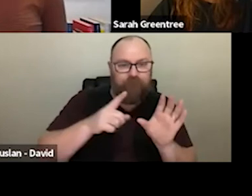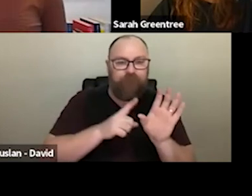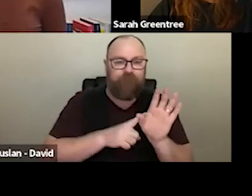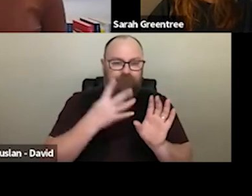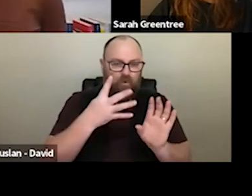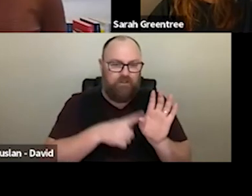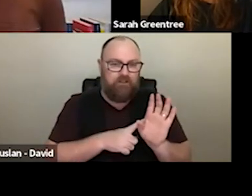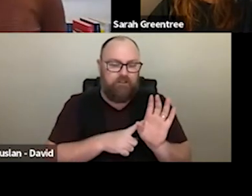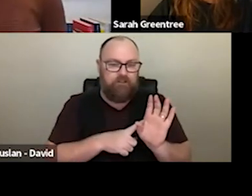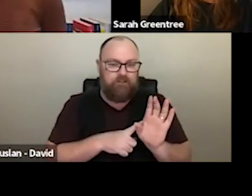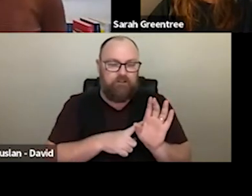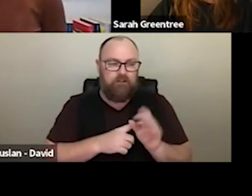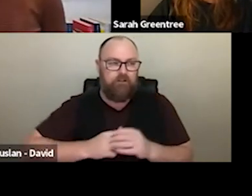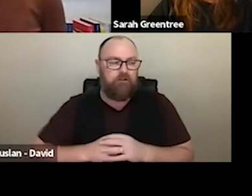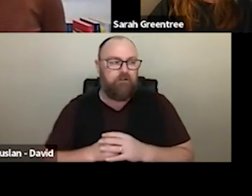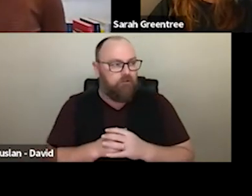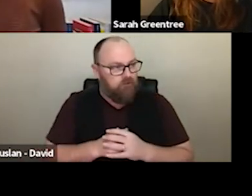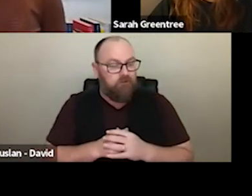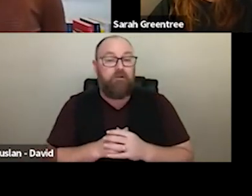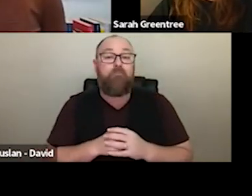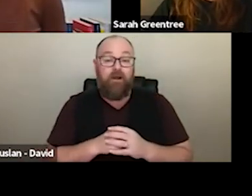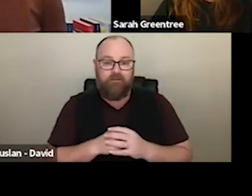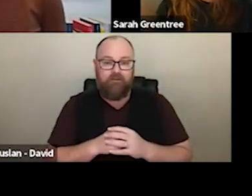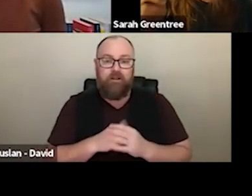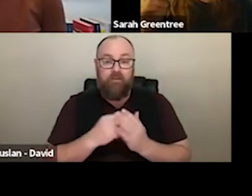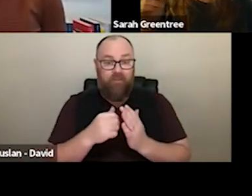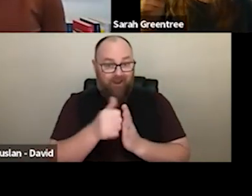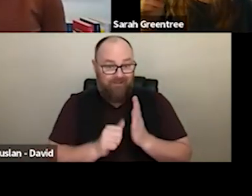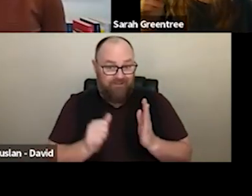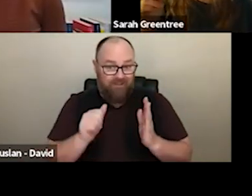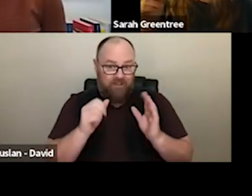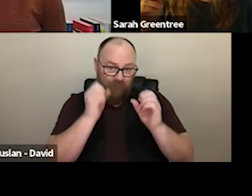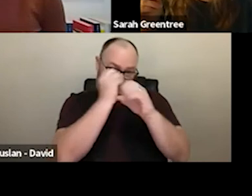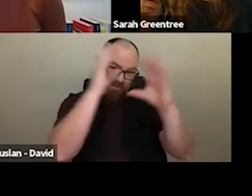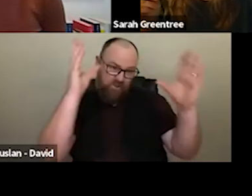But the artistic vision itself really comes down to the activity of the organisation stop and it but but but the artistic vision itself really comes down to the activity of the organization,